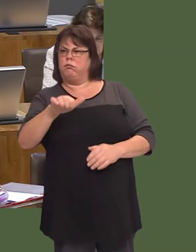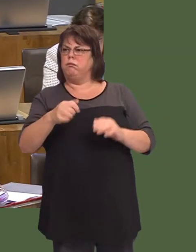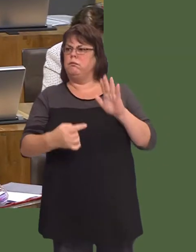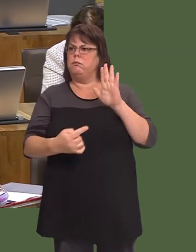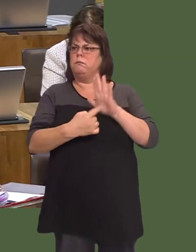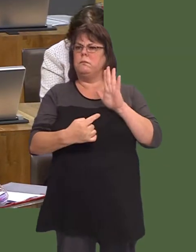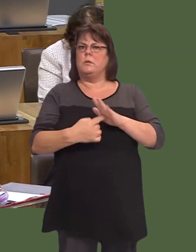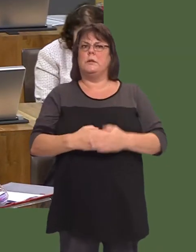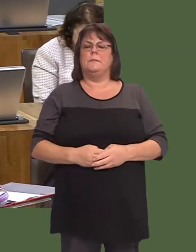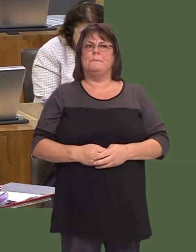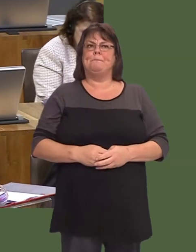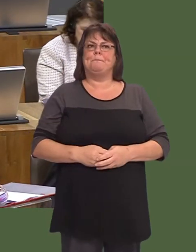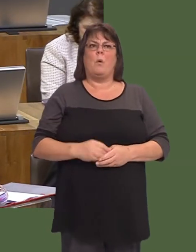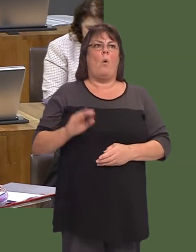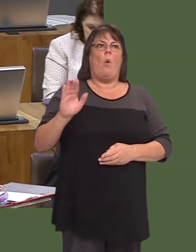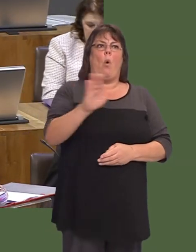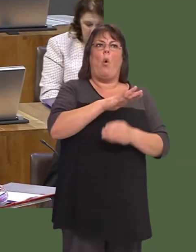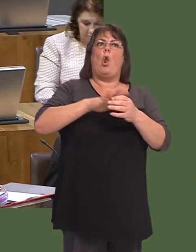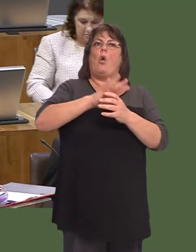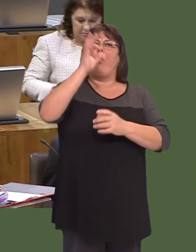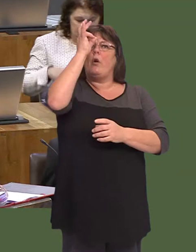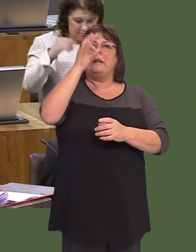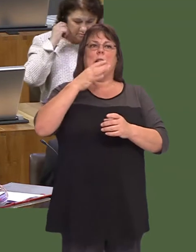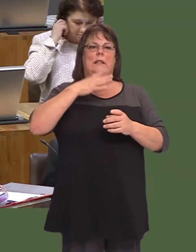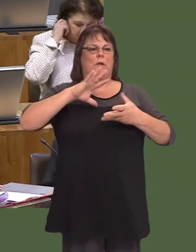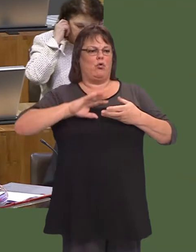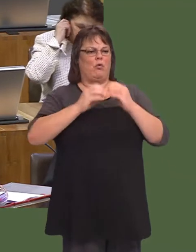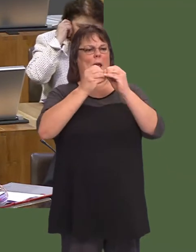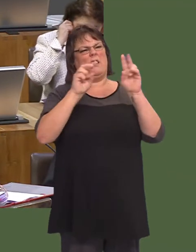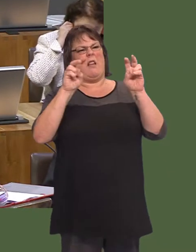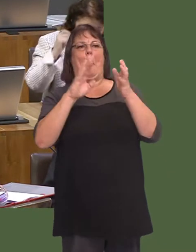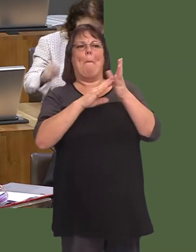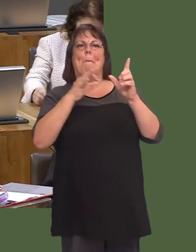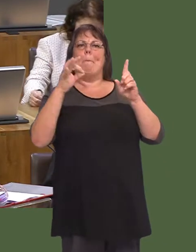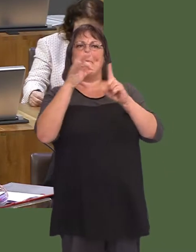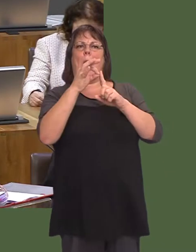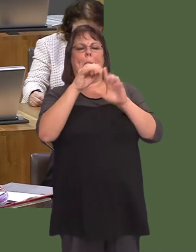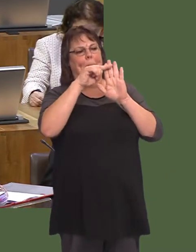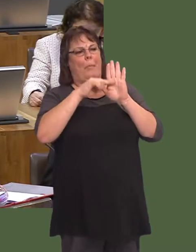Mae pob awdurdod lleol yn gorfod rhoi eu mapiau cyntaf i ni oír llwybrau newydd y maen nhwín